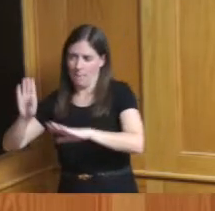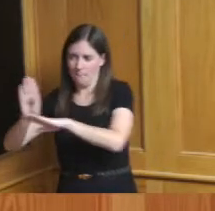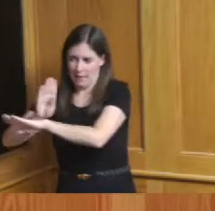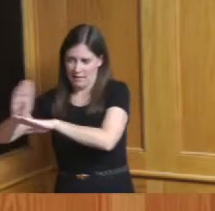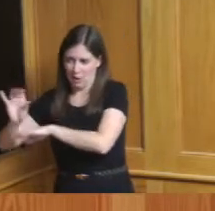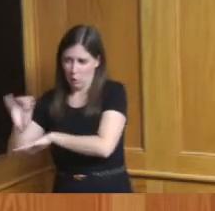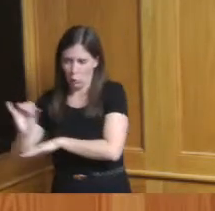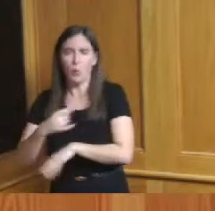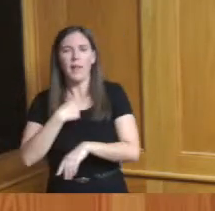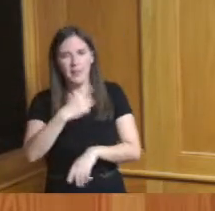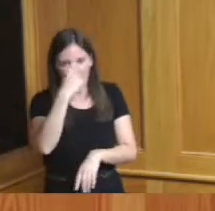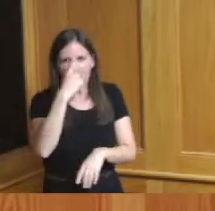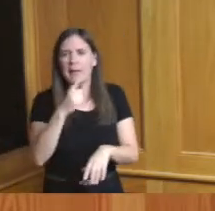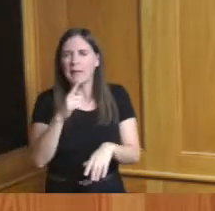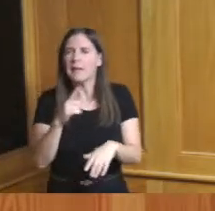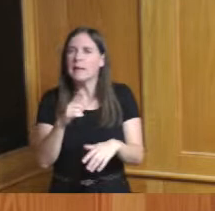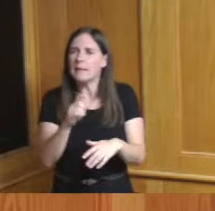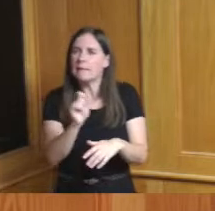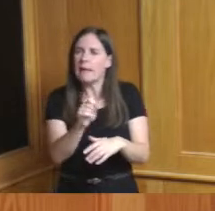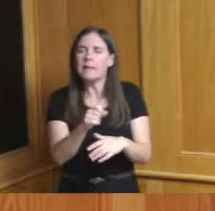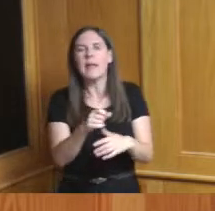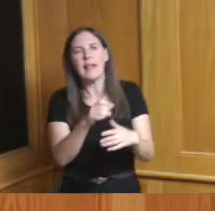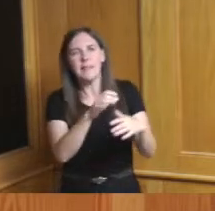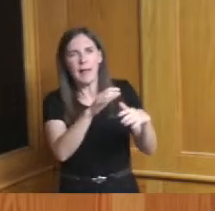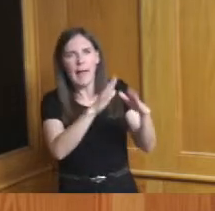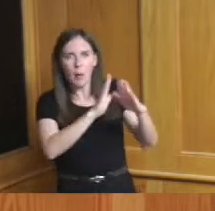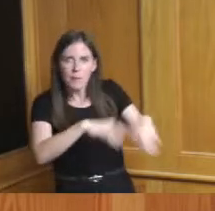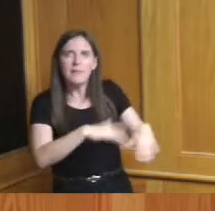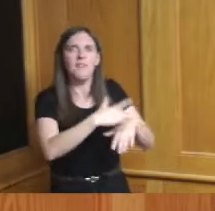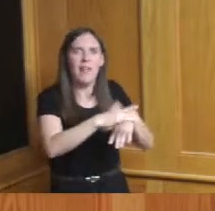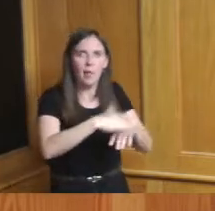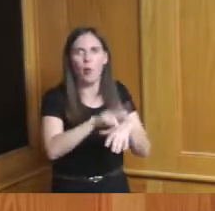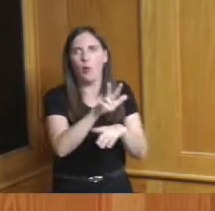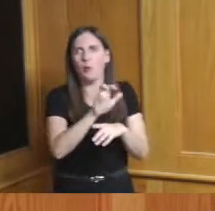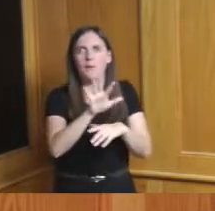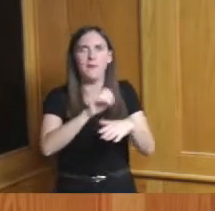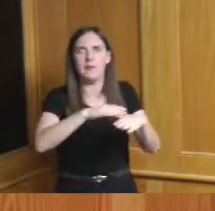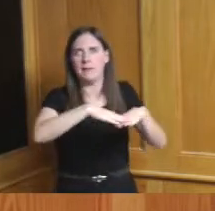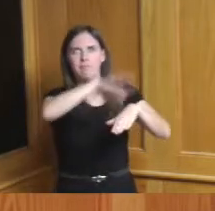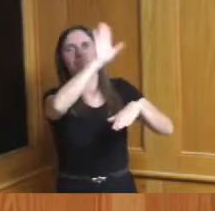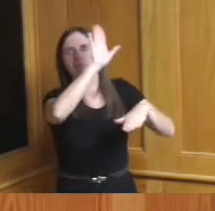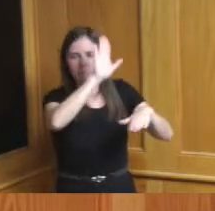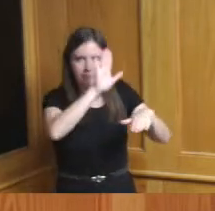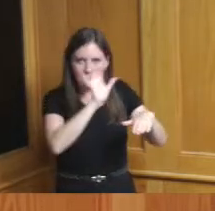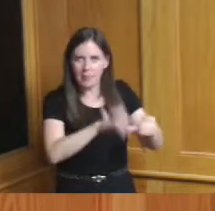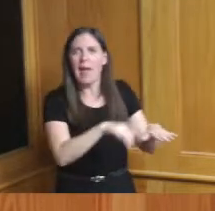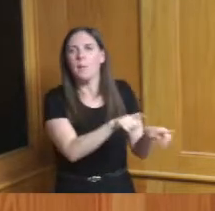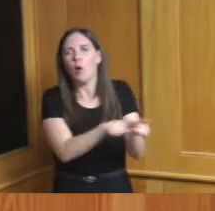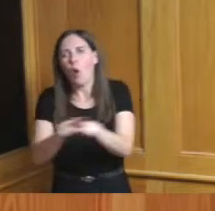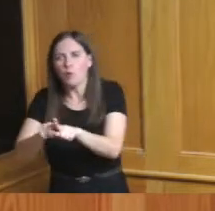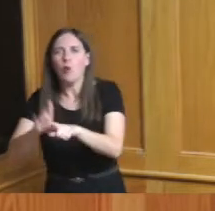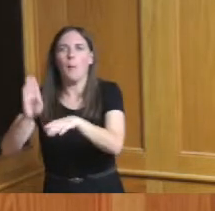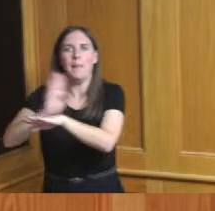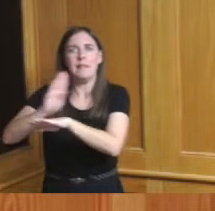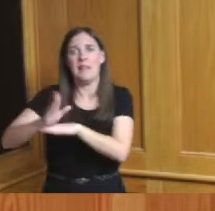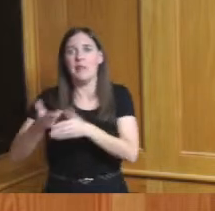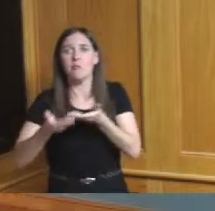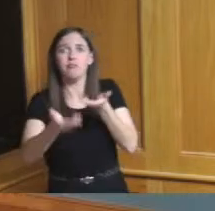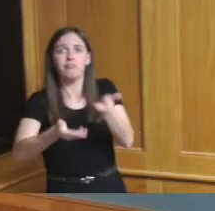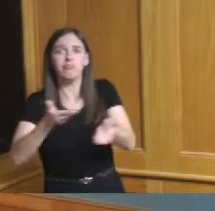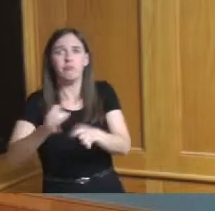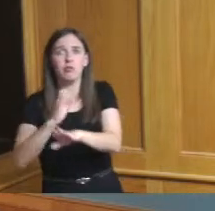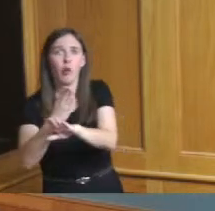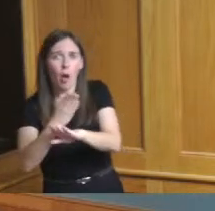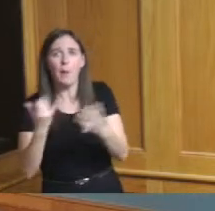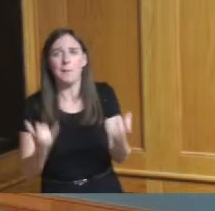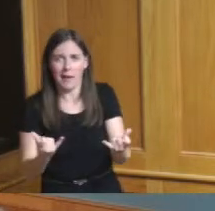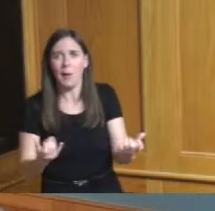there was some business it was a combination okay all right Commissioner Reece Madam President if